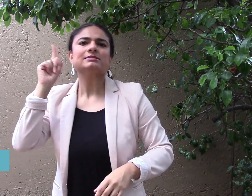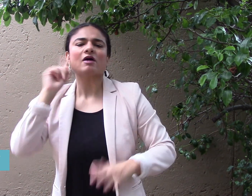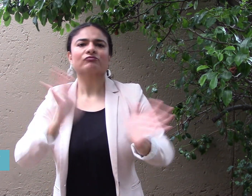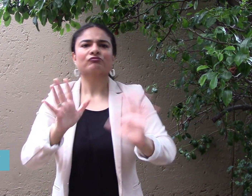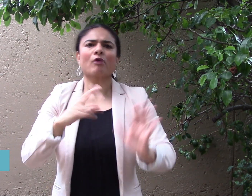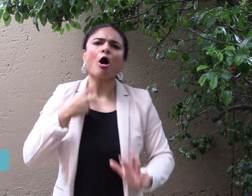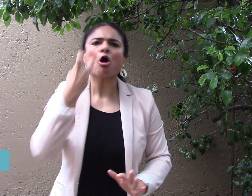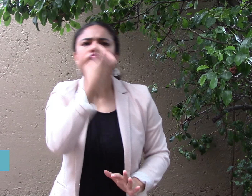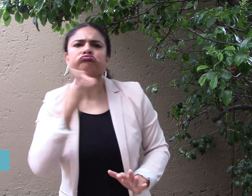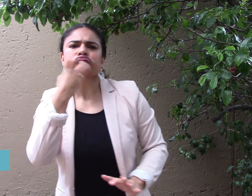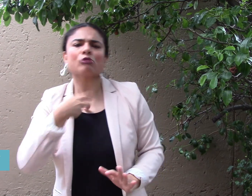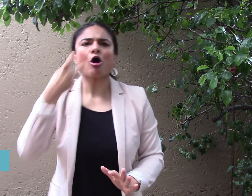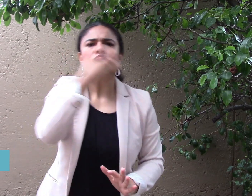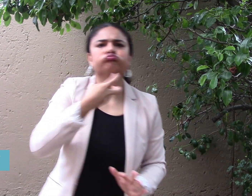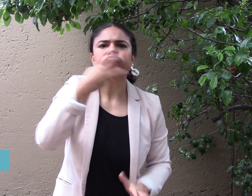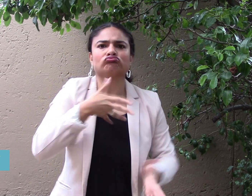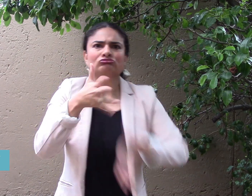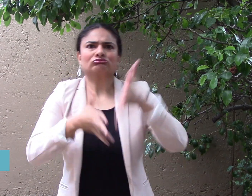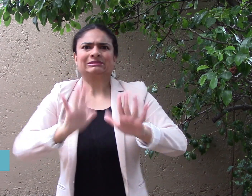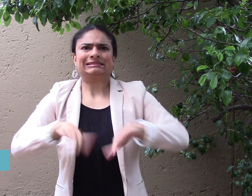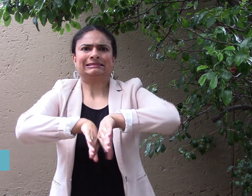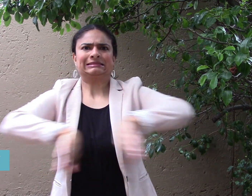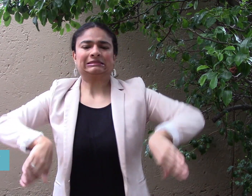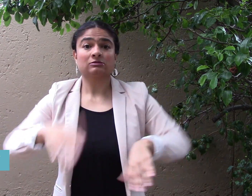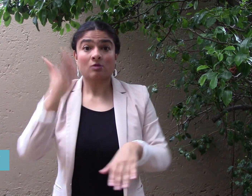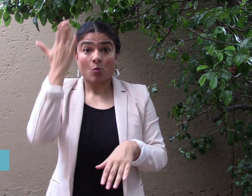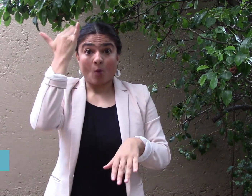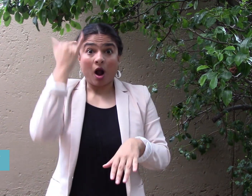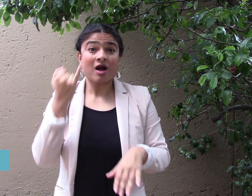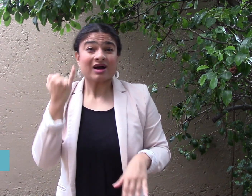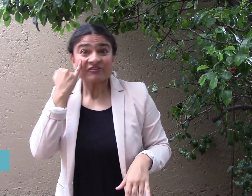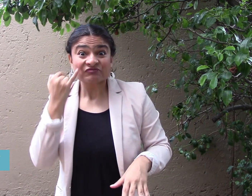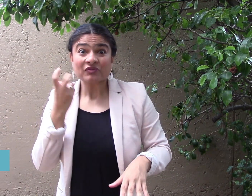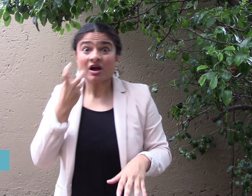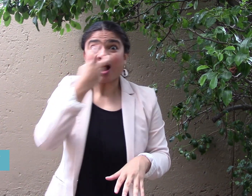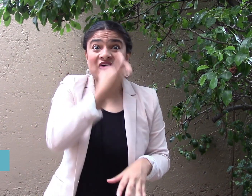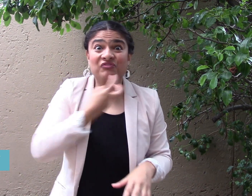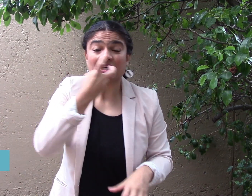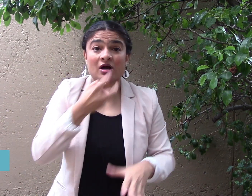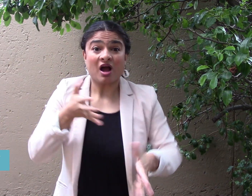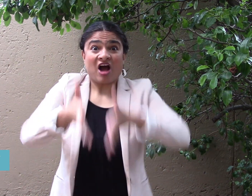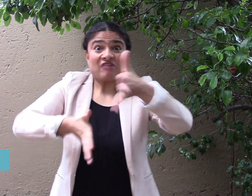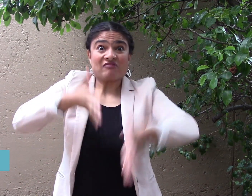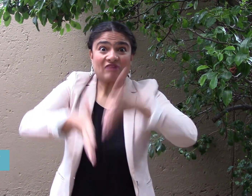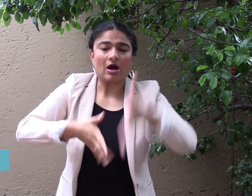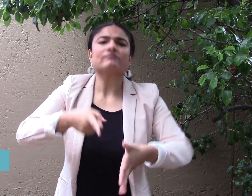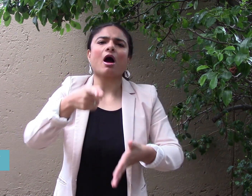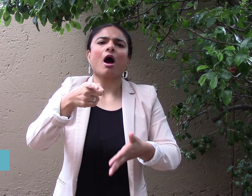If they found out that she was Deaf, they would discriminate against her,